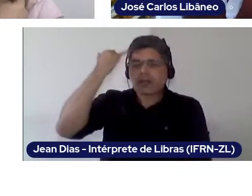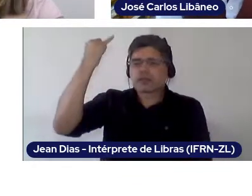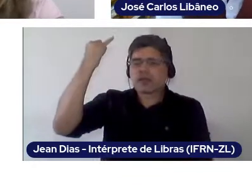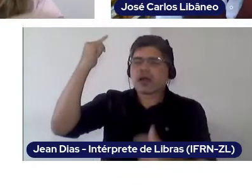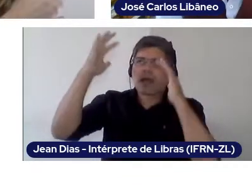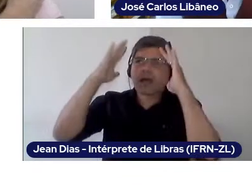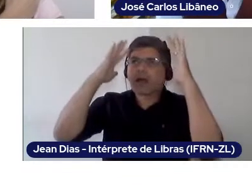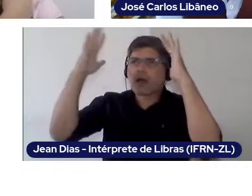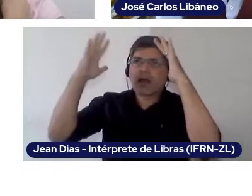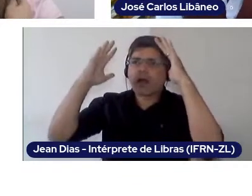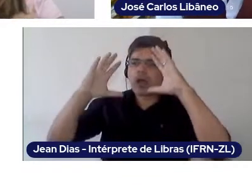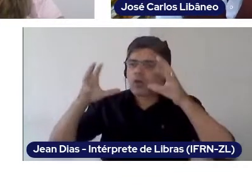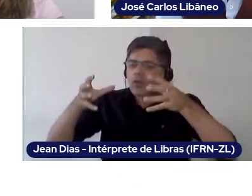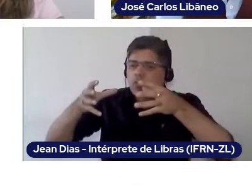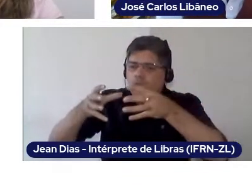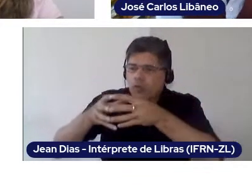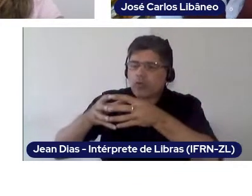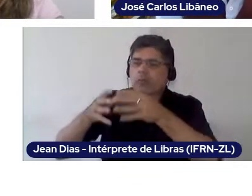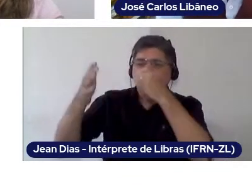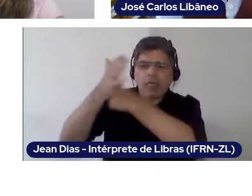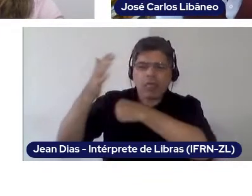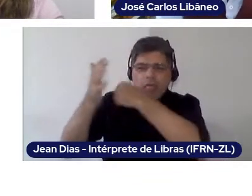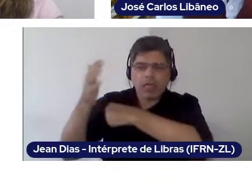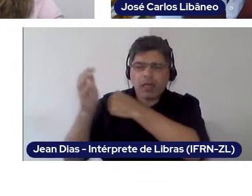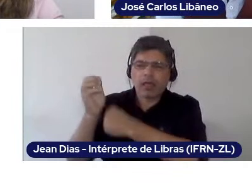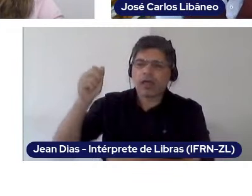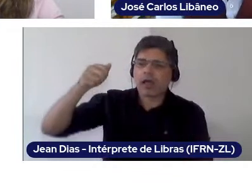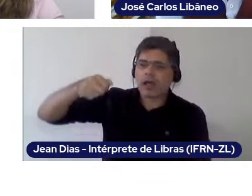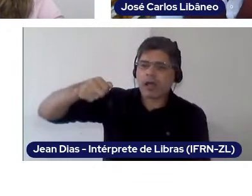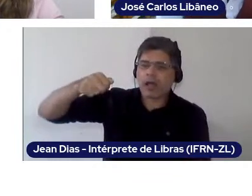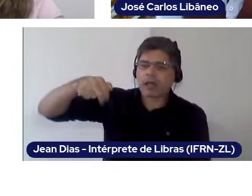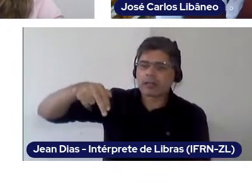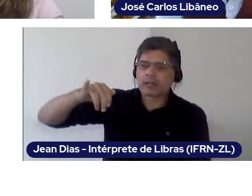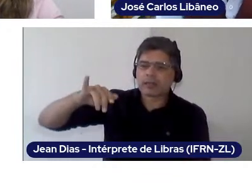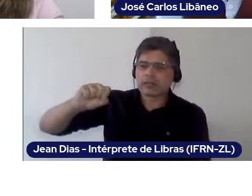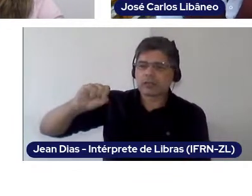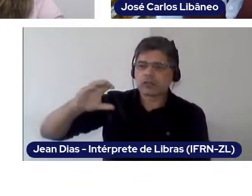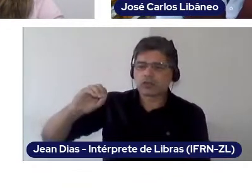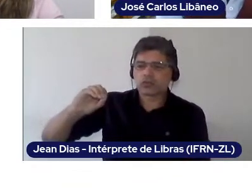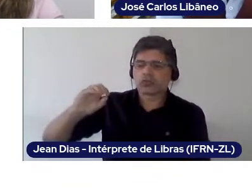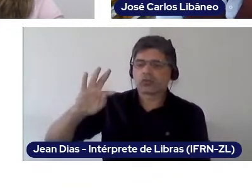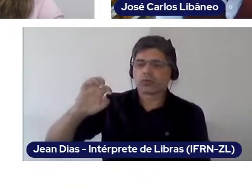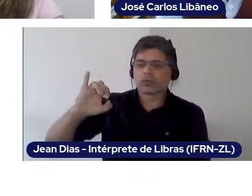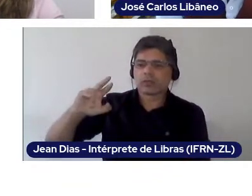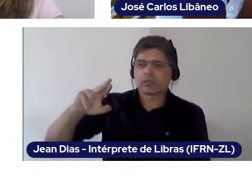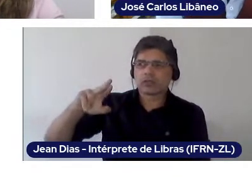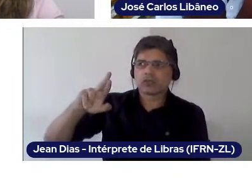People like Anísio Teixeira, Paulo Freire, Florestan Fernandes, professor Libâneo that is here today with us;